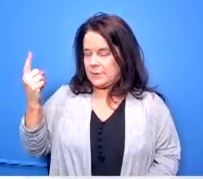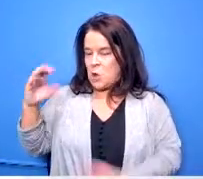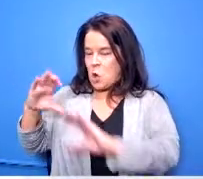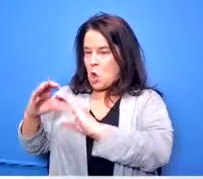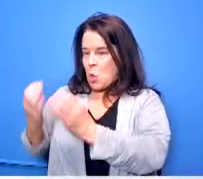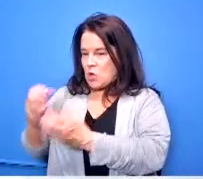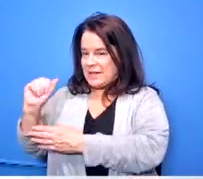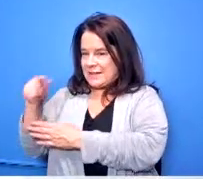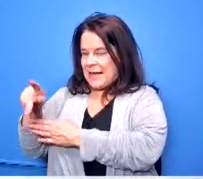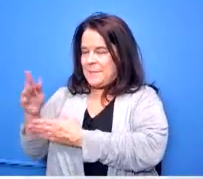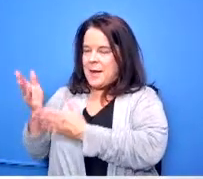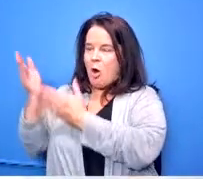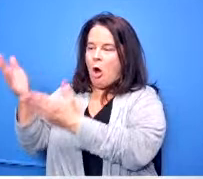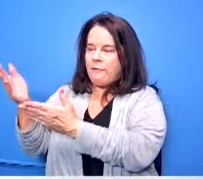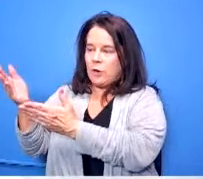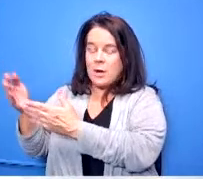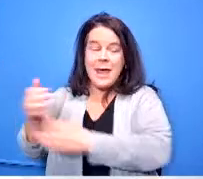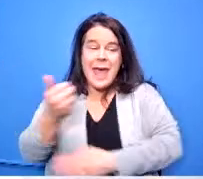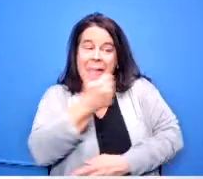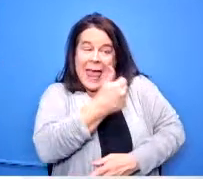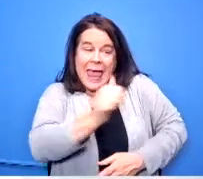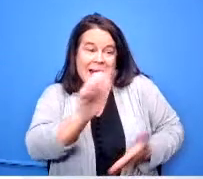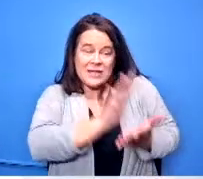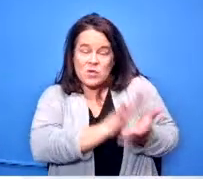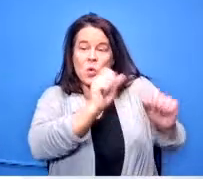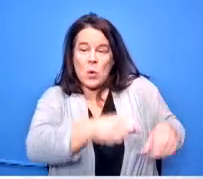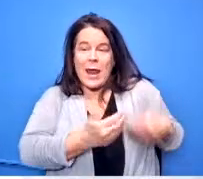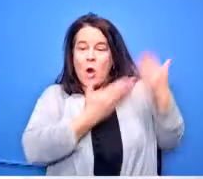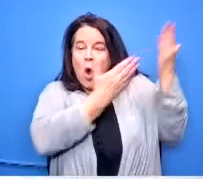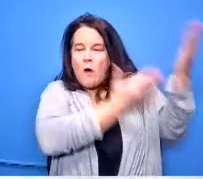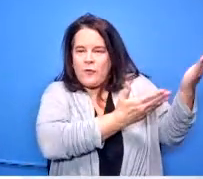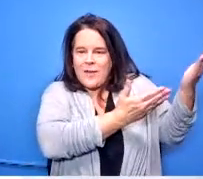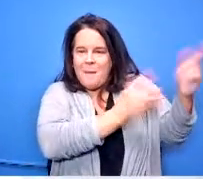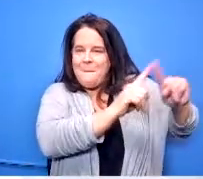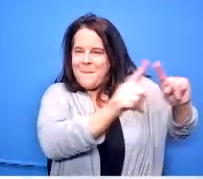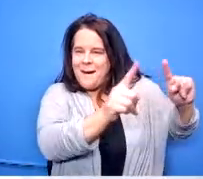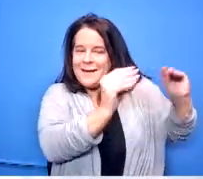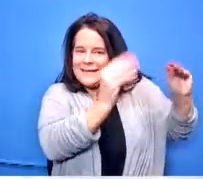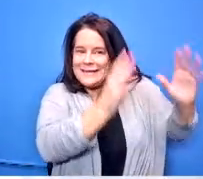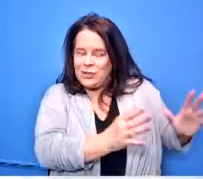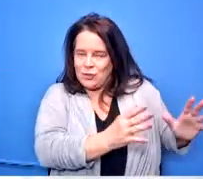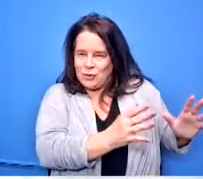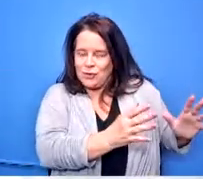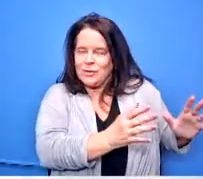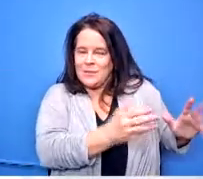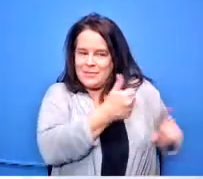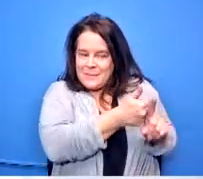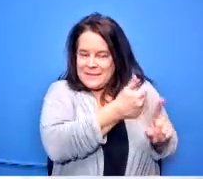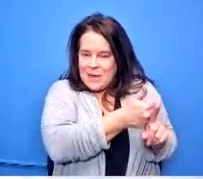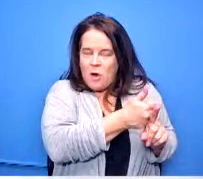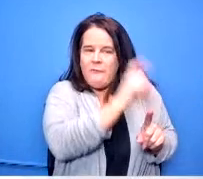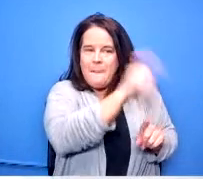but any school can offer them as long as the teacher who teaches it submits a syllabus to